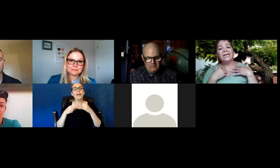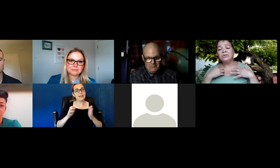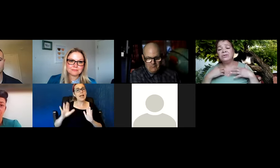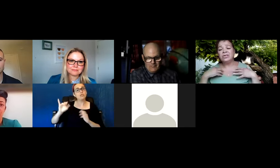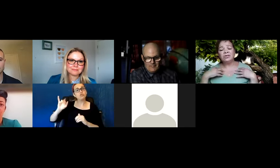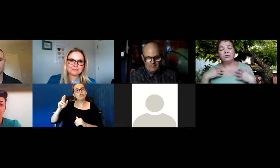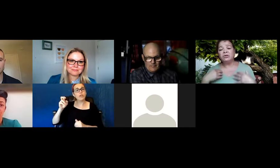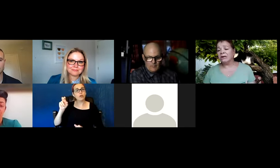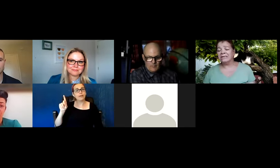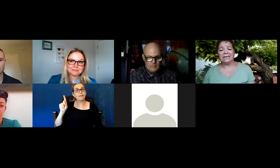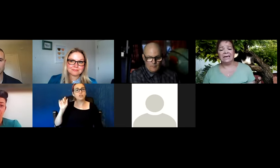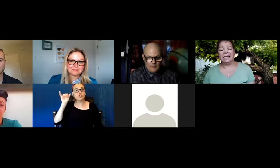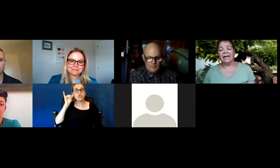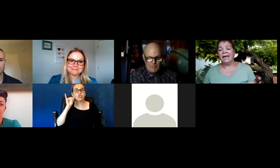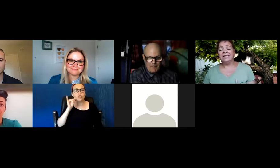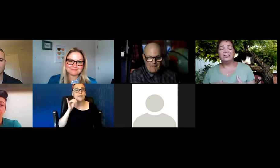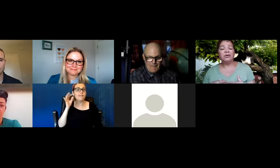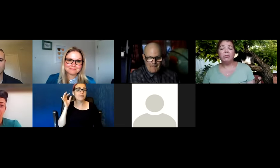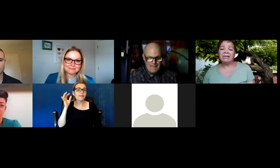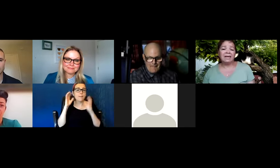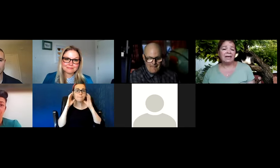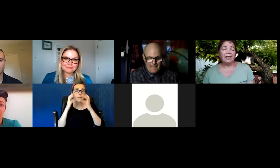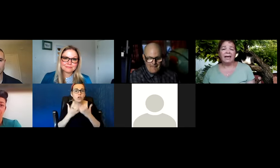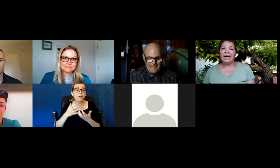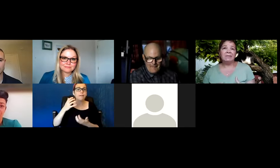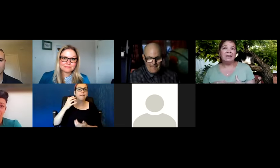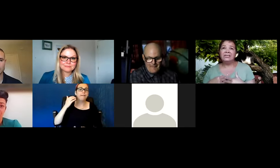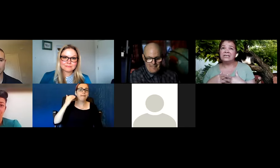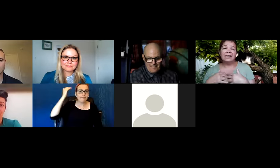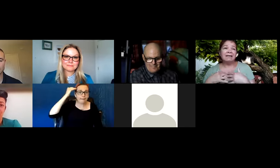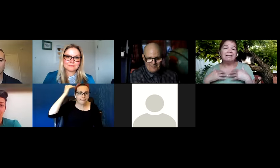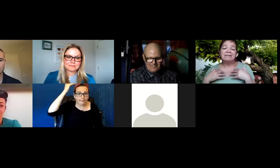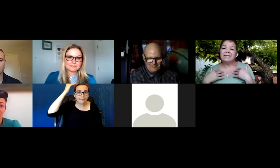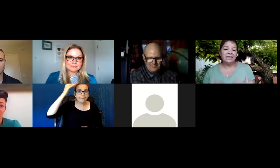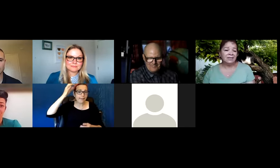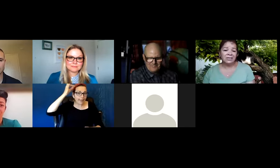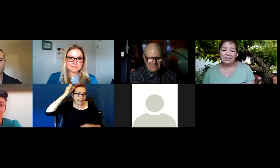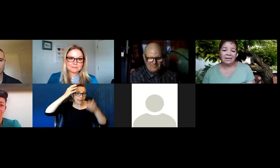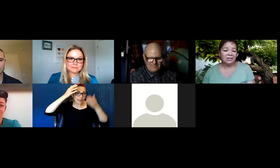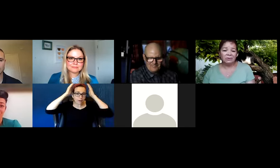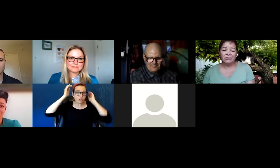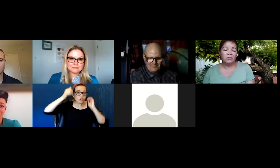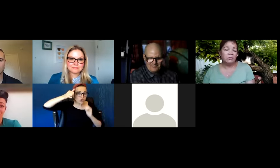And he was just so trusting and so willing. I mean just like a little kid, just letting you do,